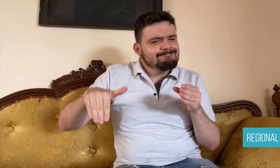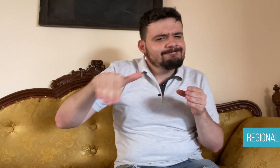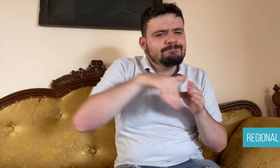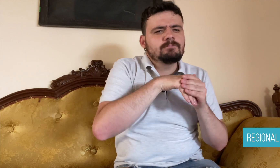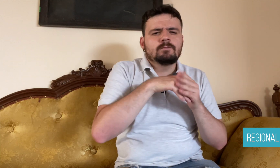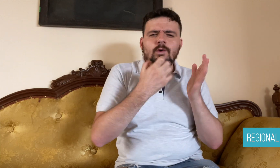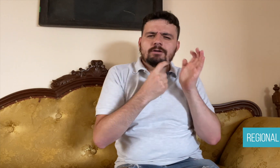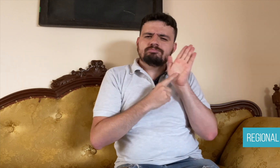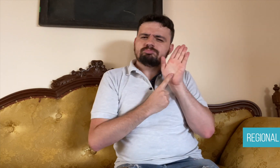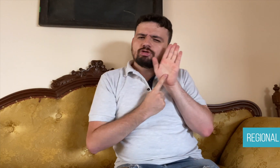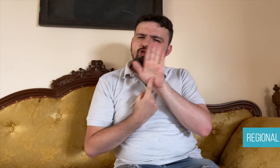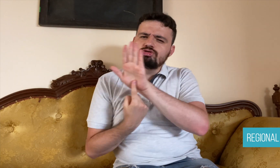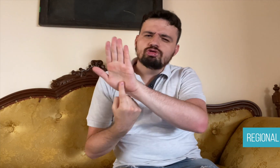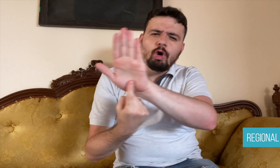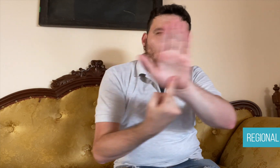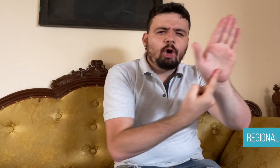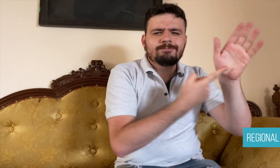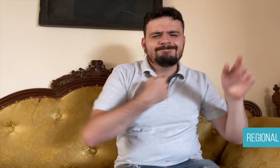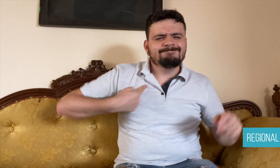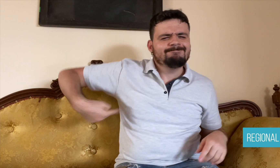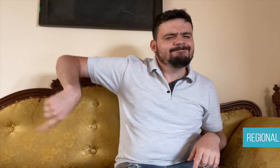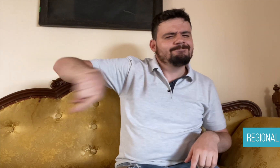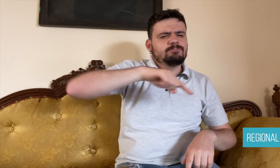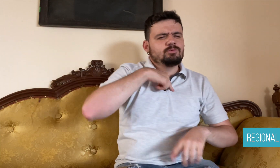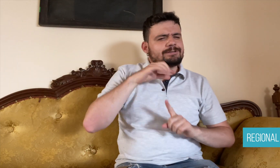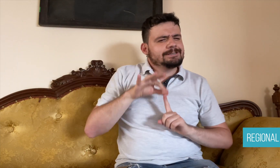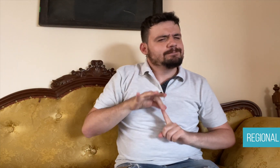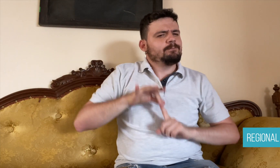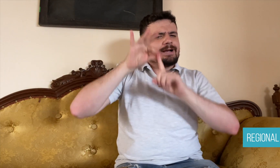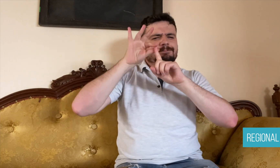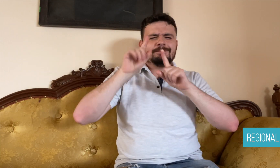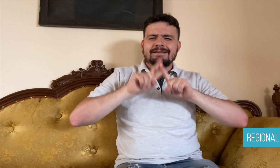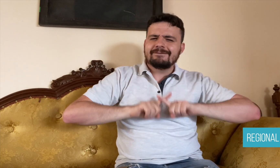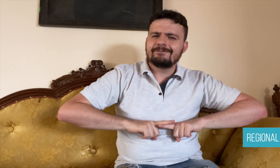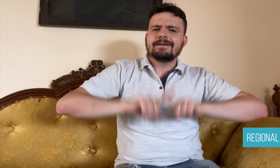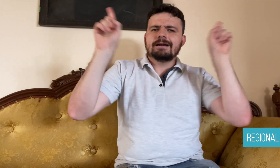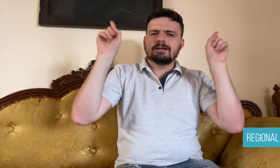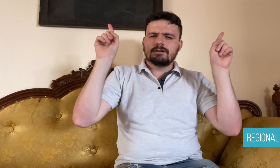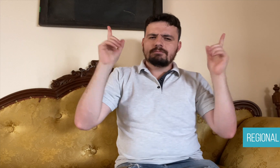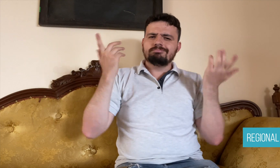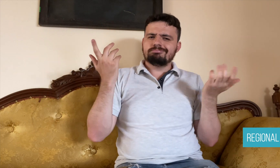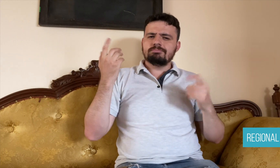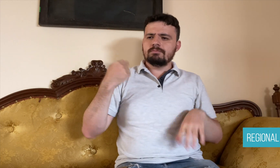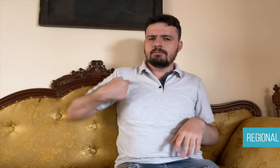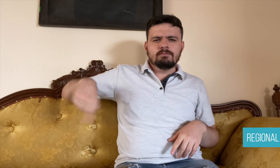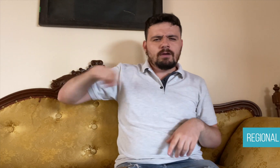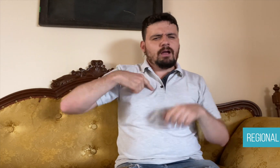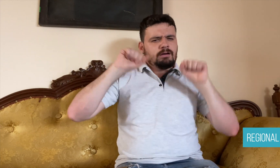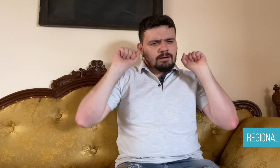different, but we can work together. I know inequality